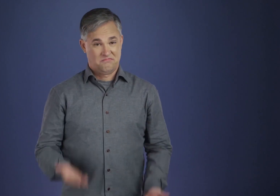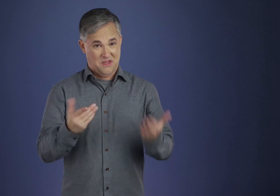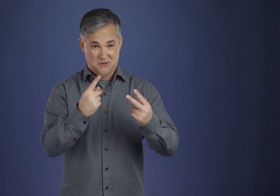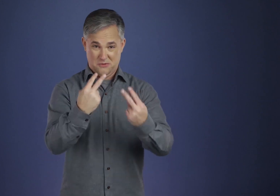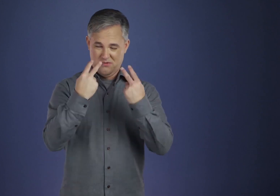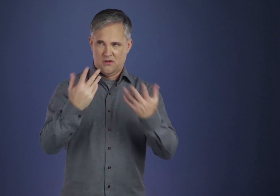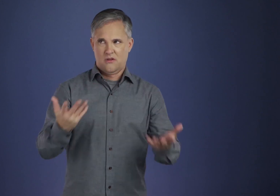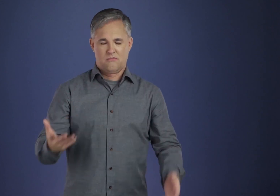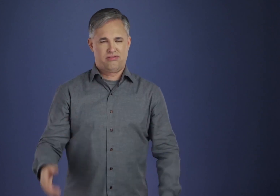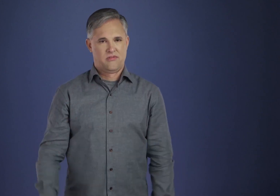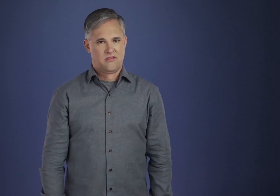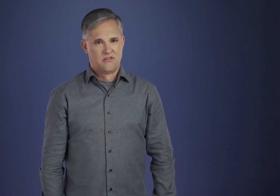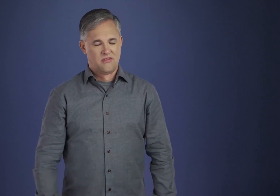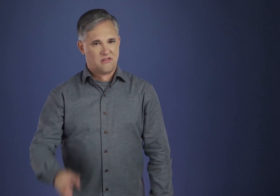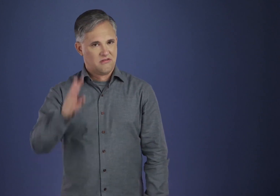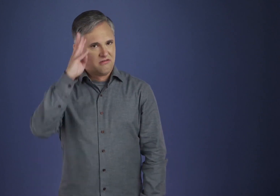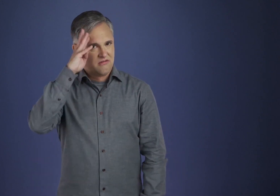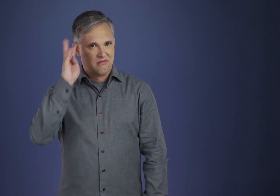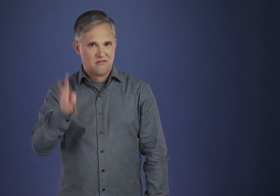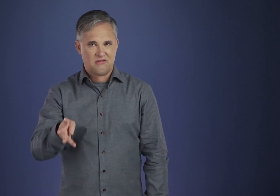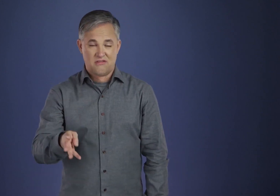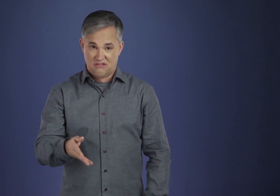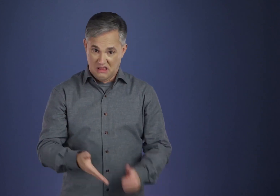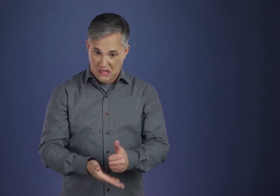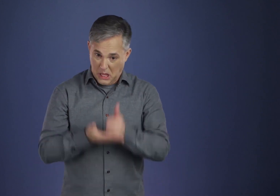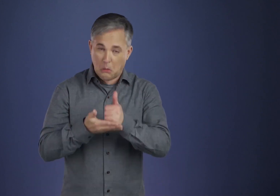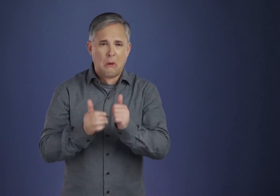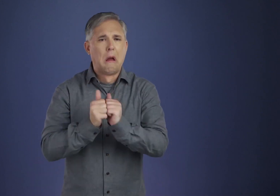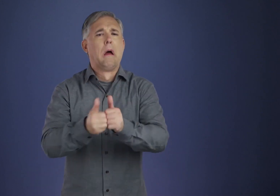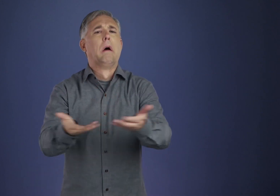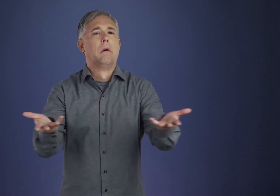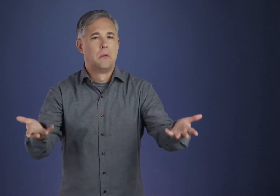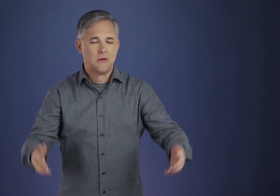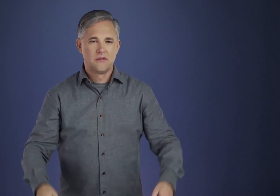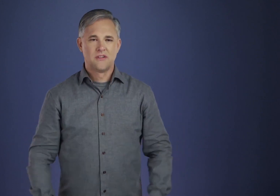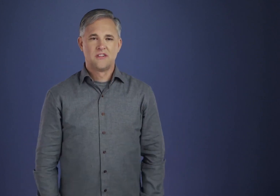“Shucks!” says somebody. “This is nonsense. It isn't practical.”